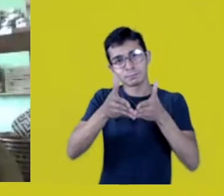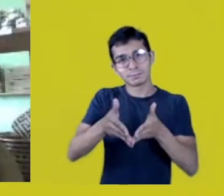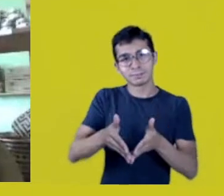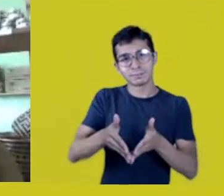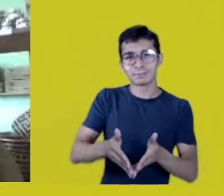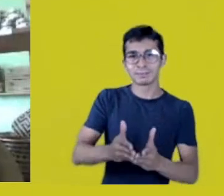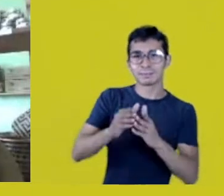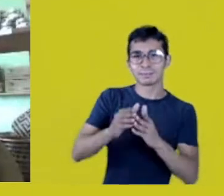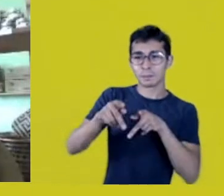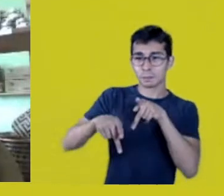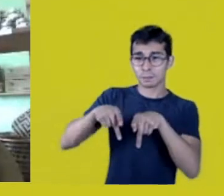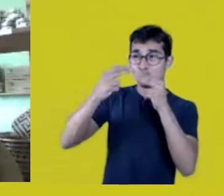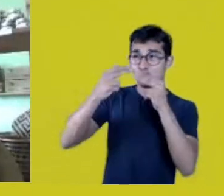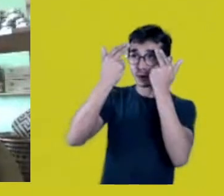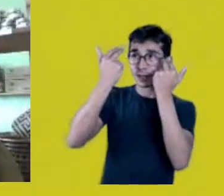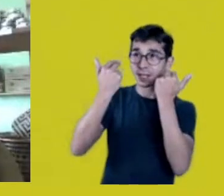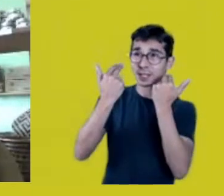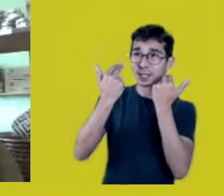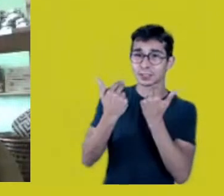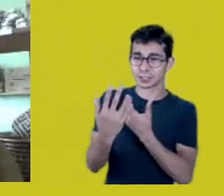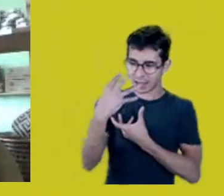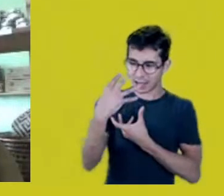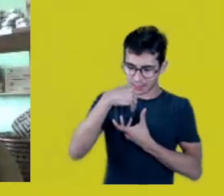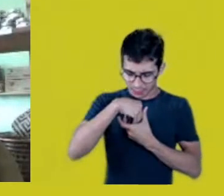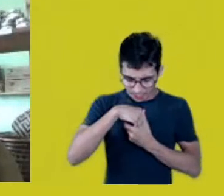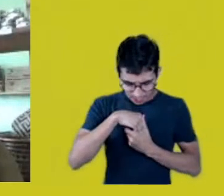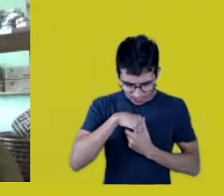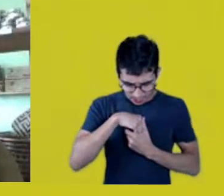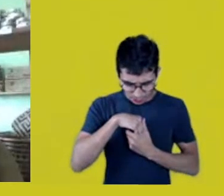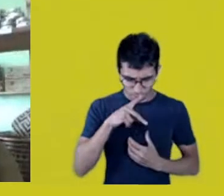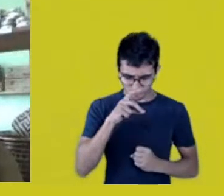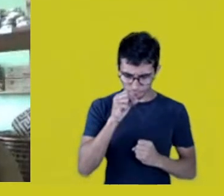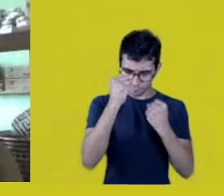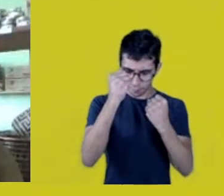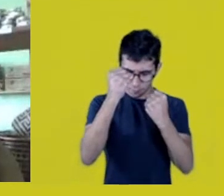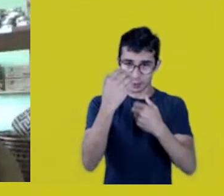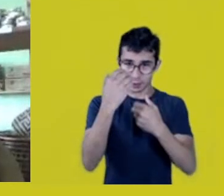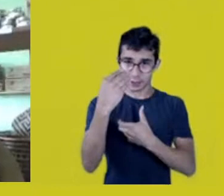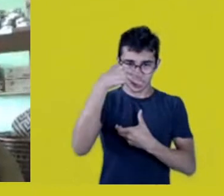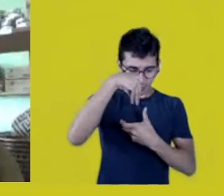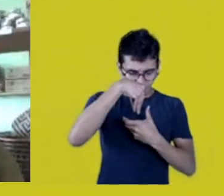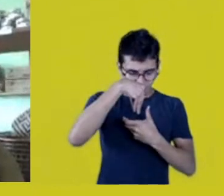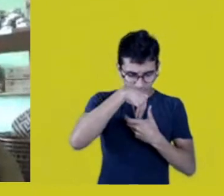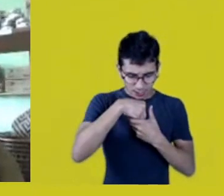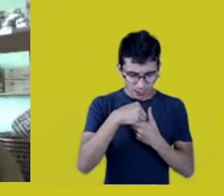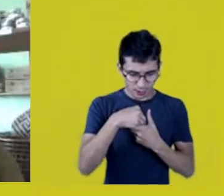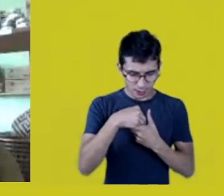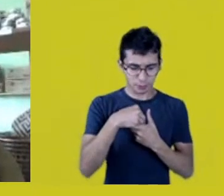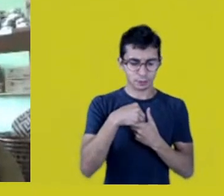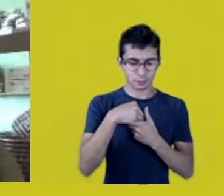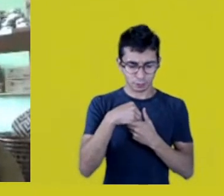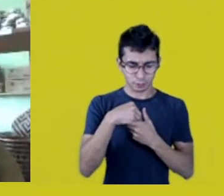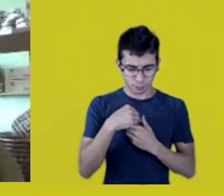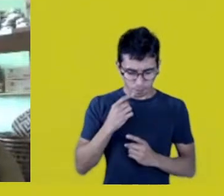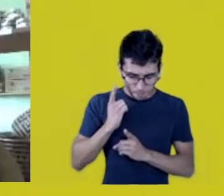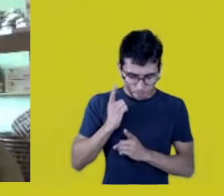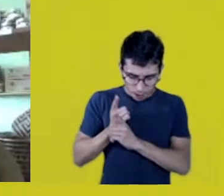That I found strength in me That I found Mura in me